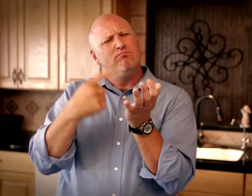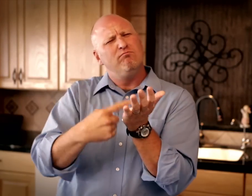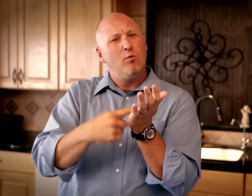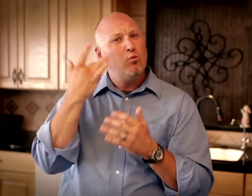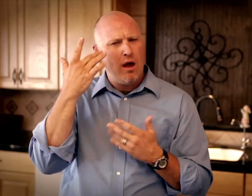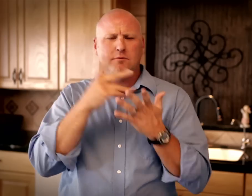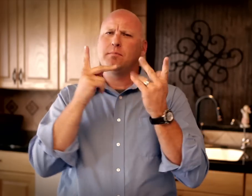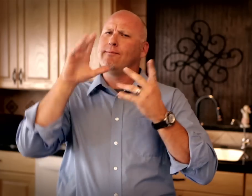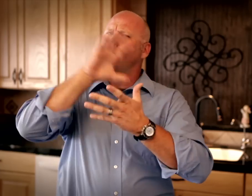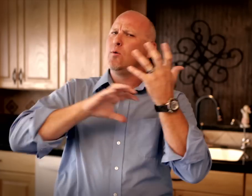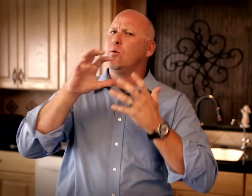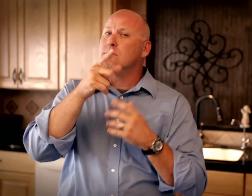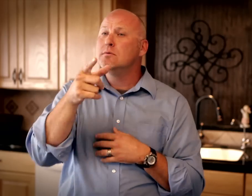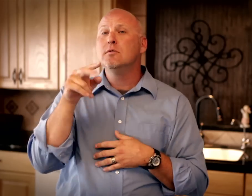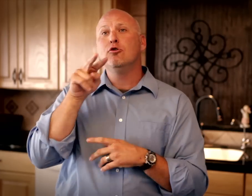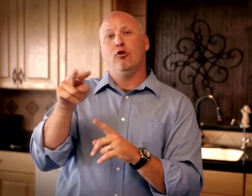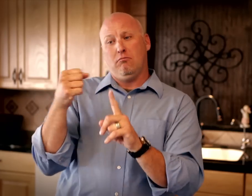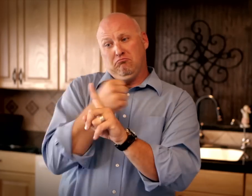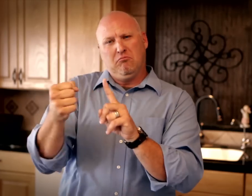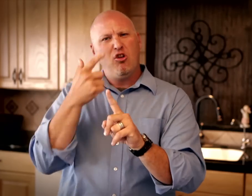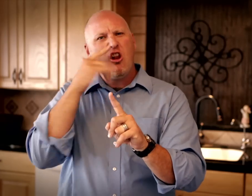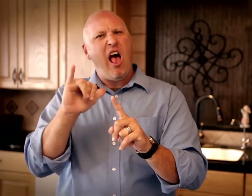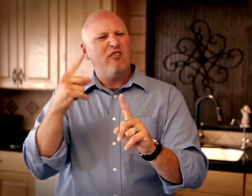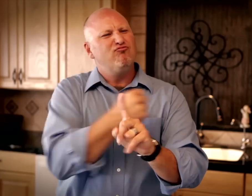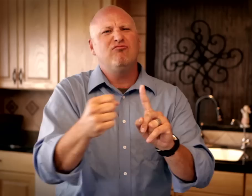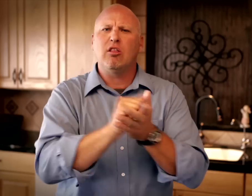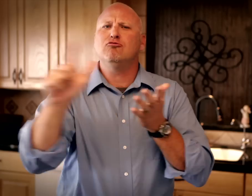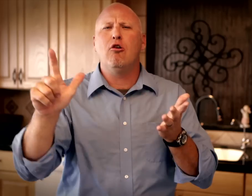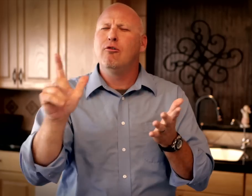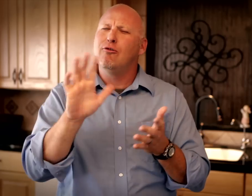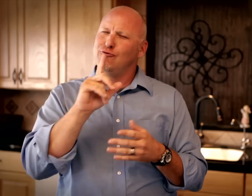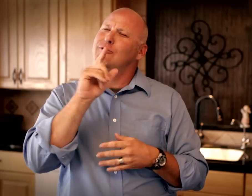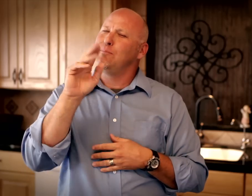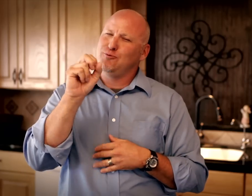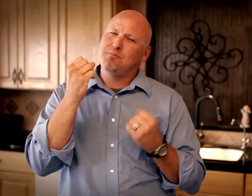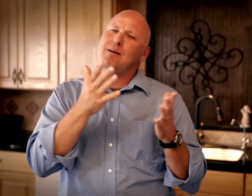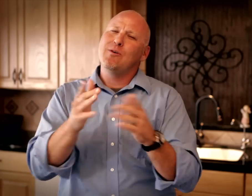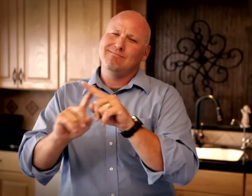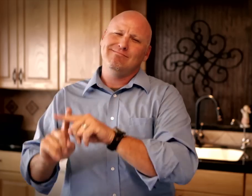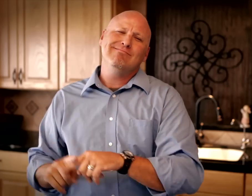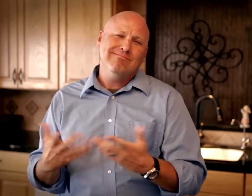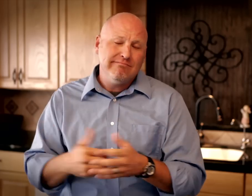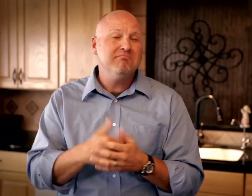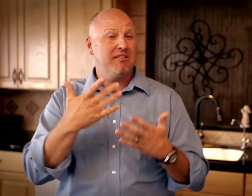It is important to discuss the term "ABUSE" because there is confusion about the meaning. Many think of the physical meaning. In reality, there are many ways one can be abused.